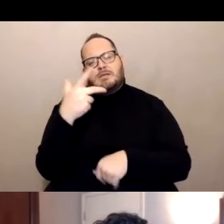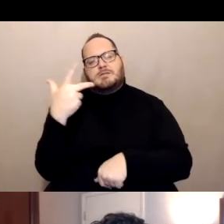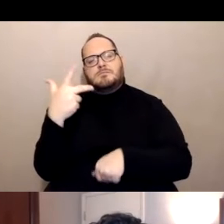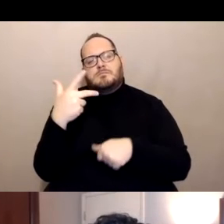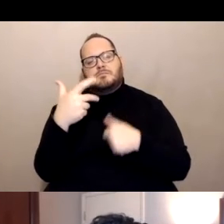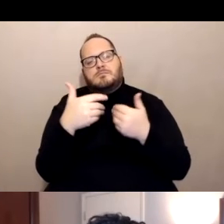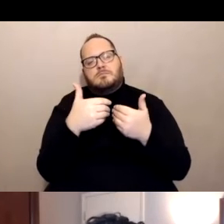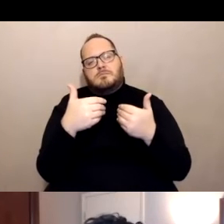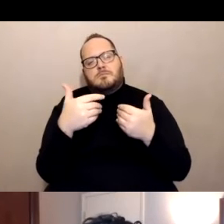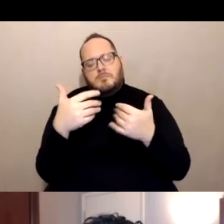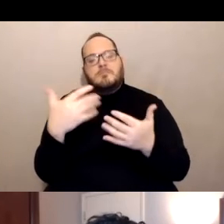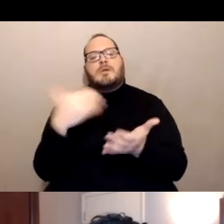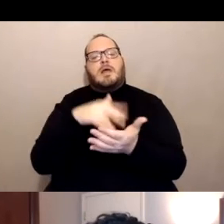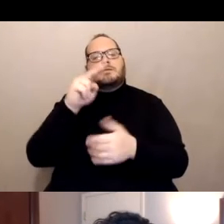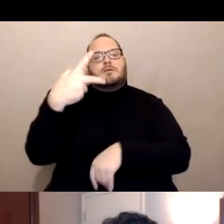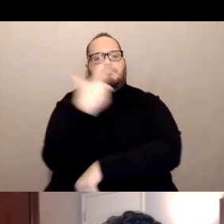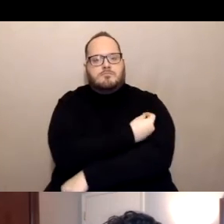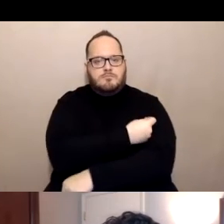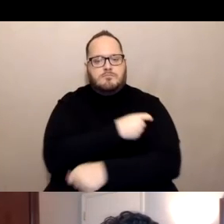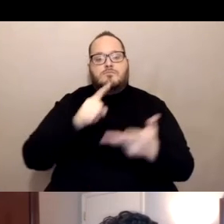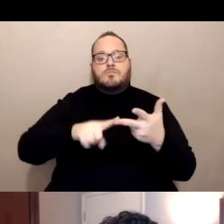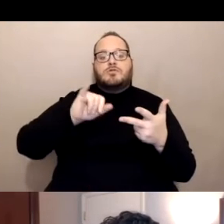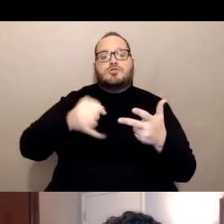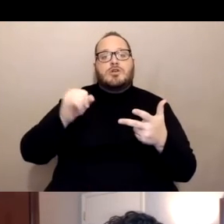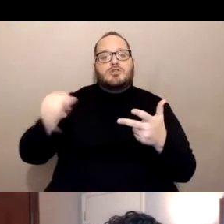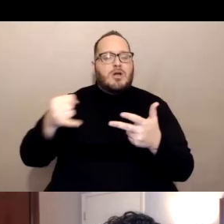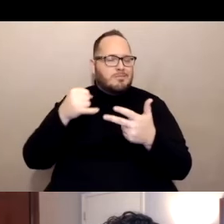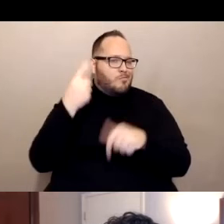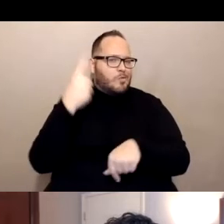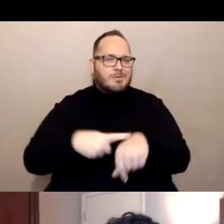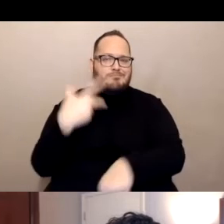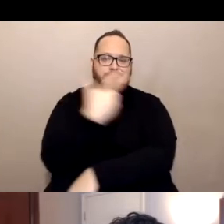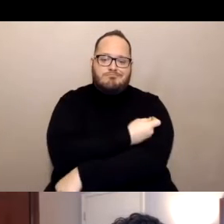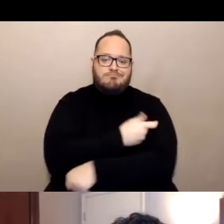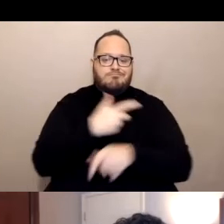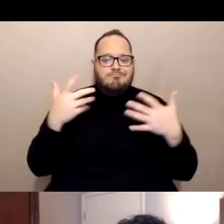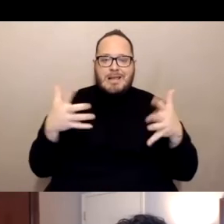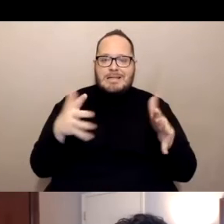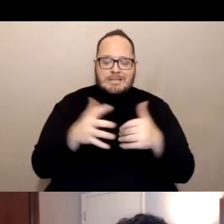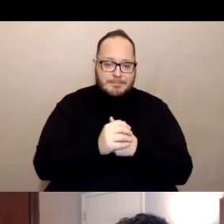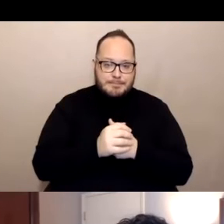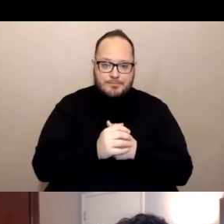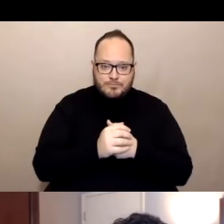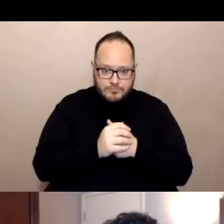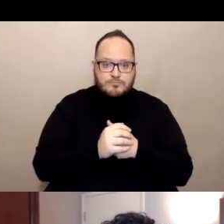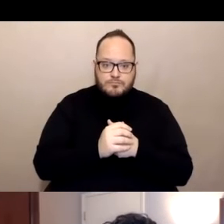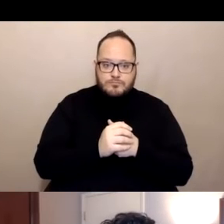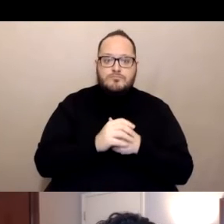and important to note that children right now, the Pfizer's for four children, 16 and up,